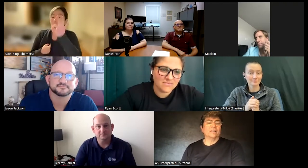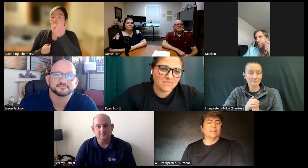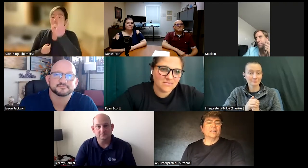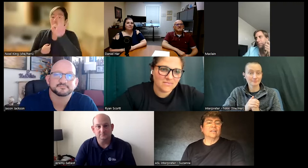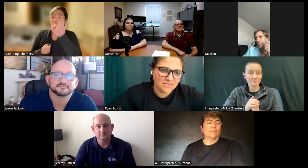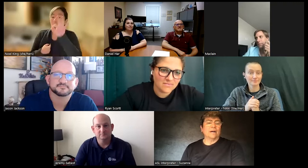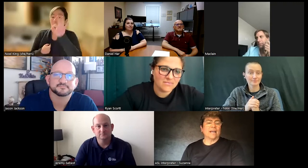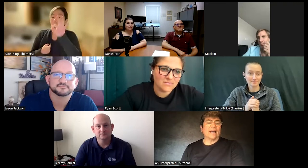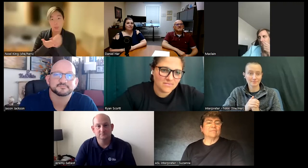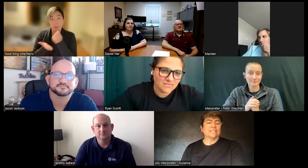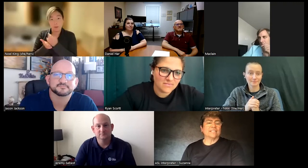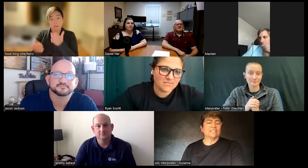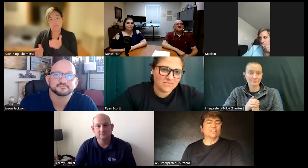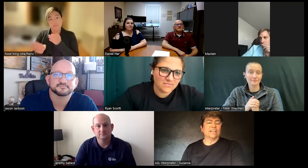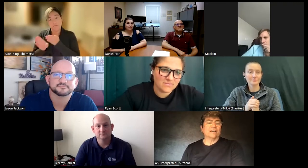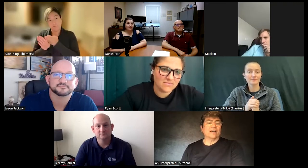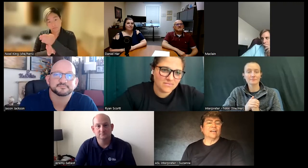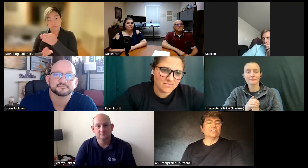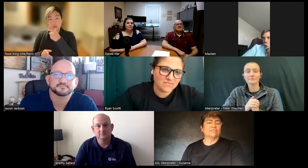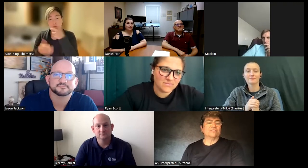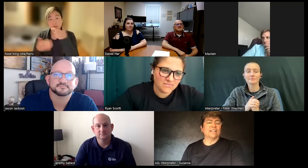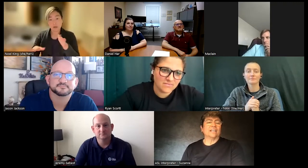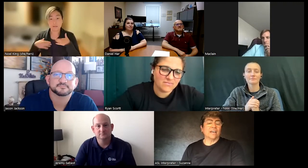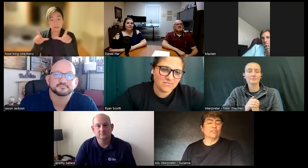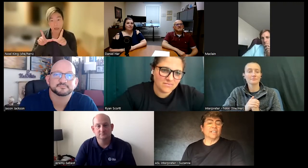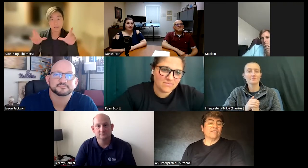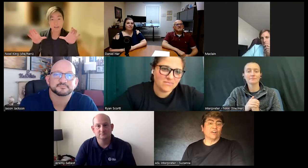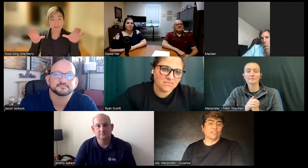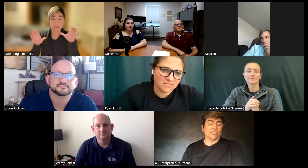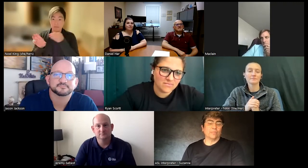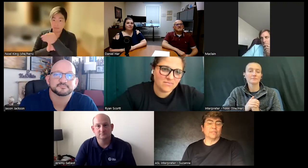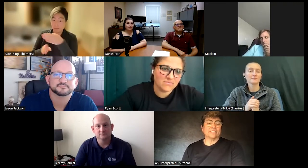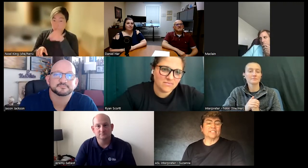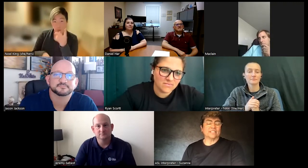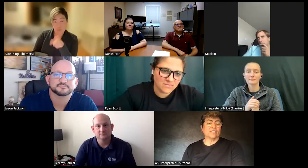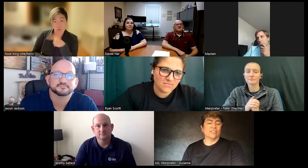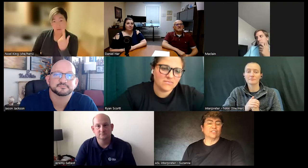but I am still looking uh to find another deaf art therapist still on the